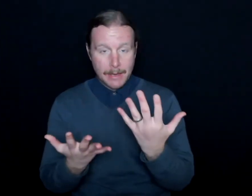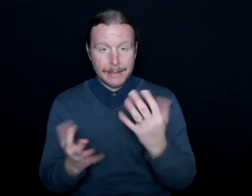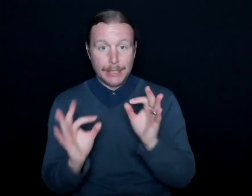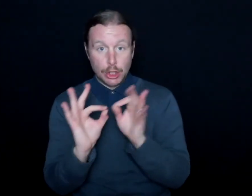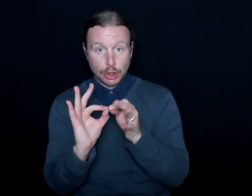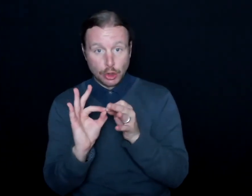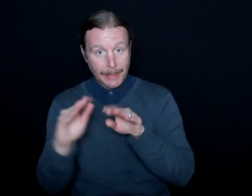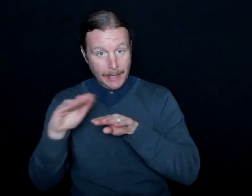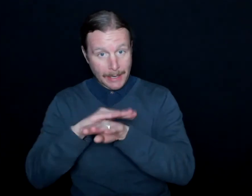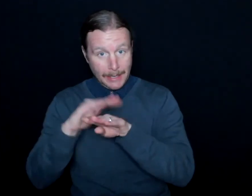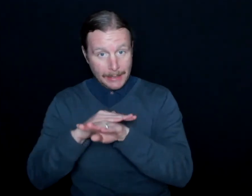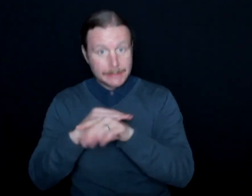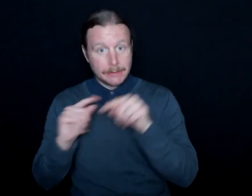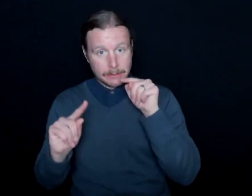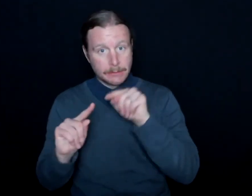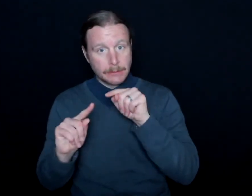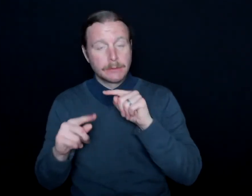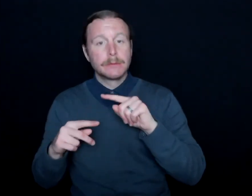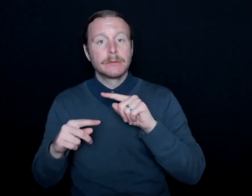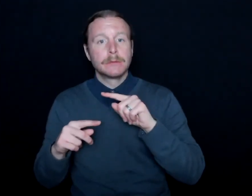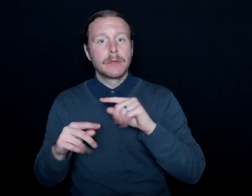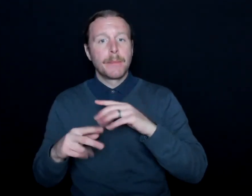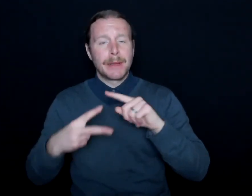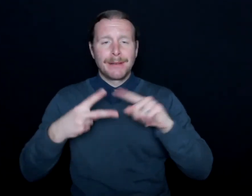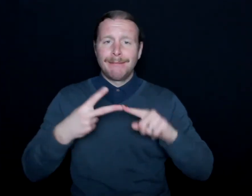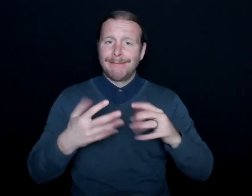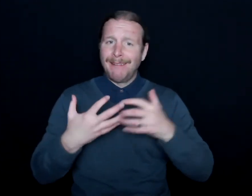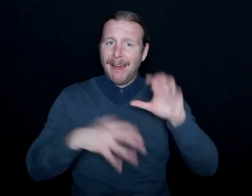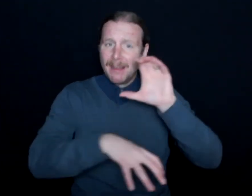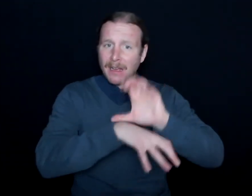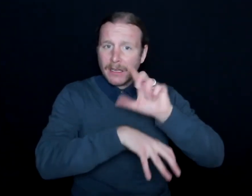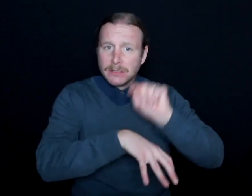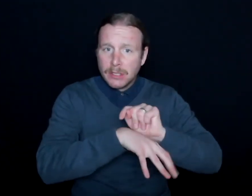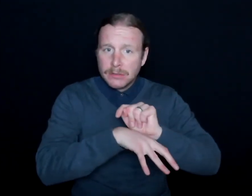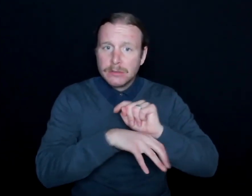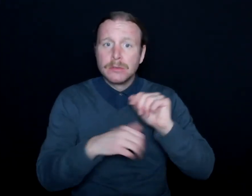access and professional sports. But I do a lot of consulting with professional sports teams,